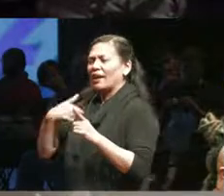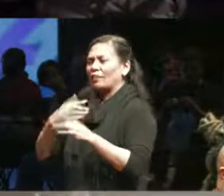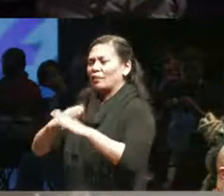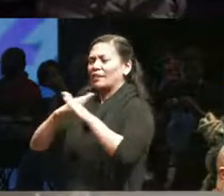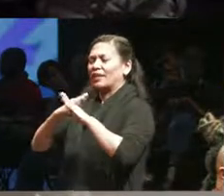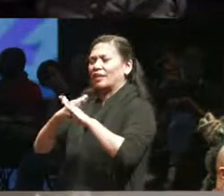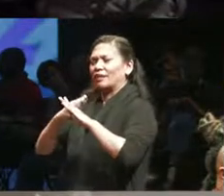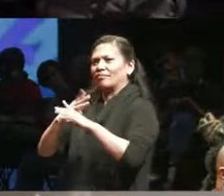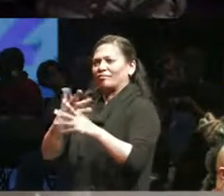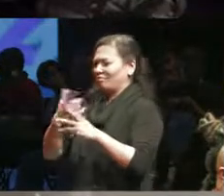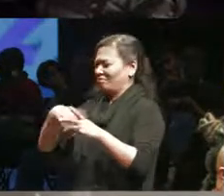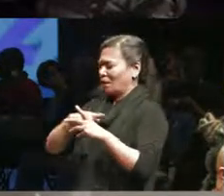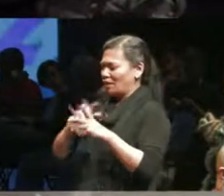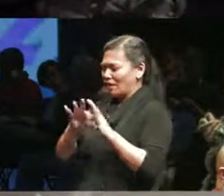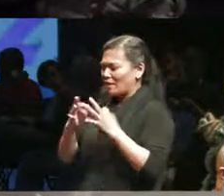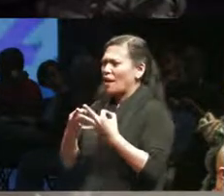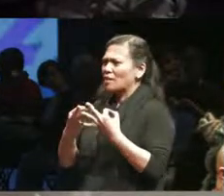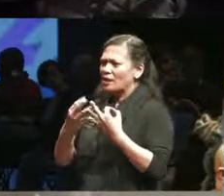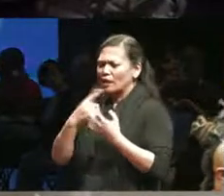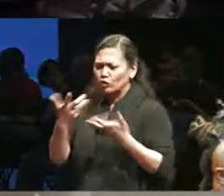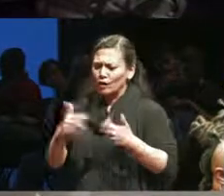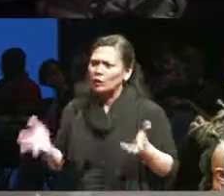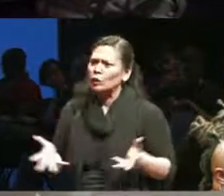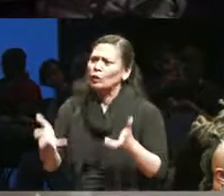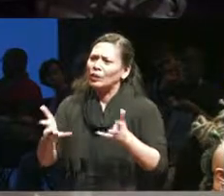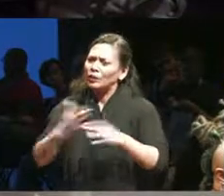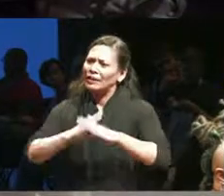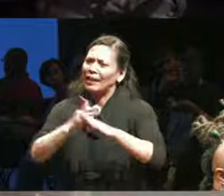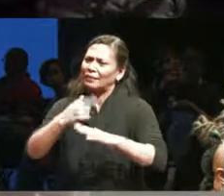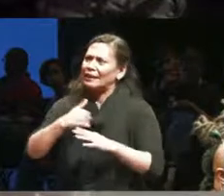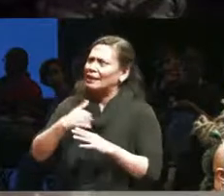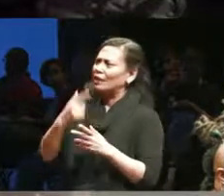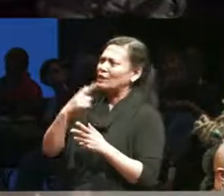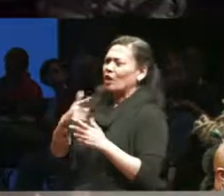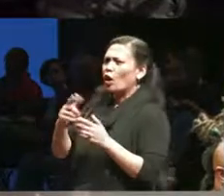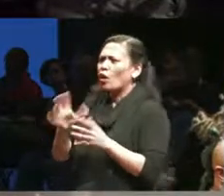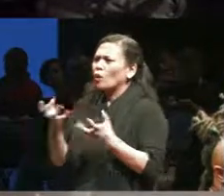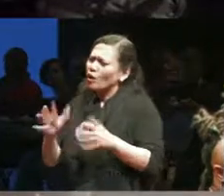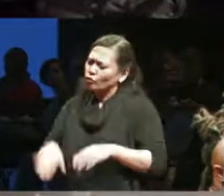of trying to grow up normal. And have been separated from that, with good